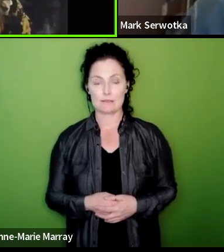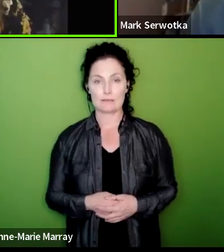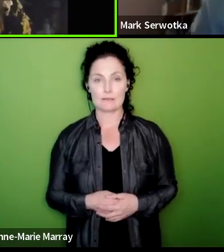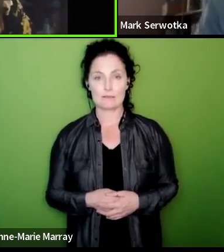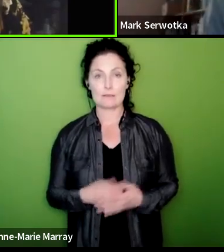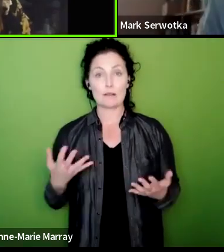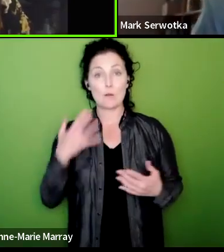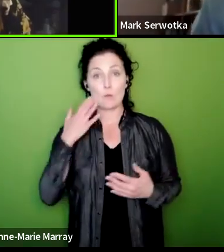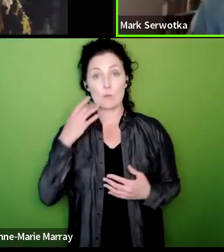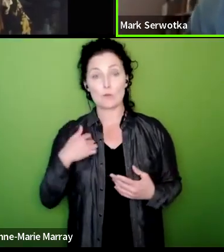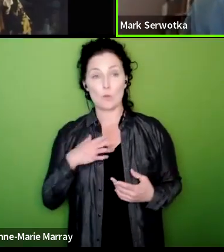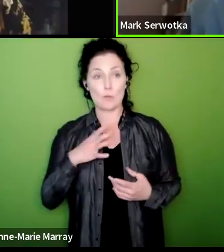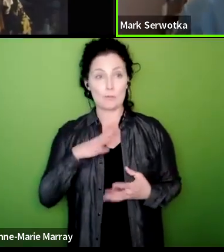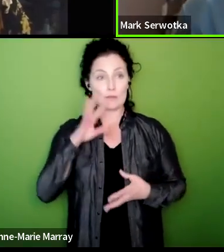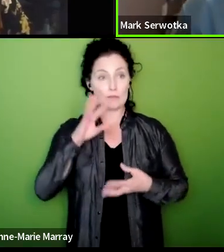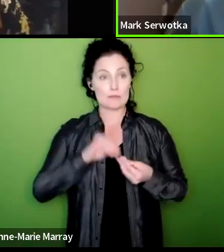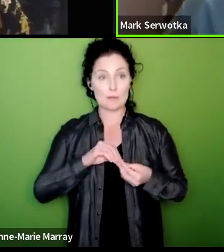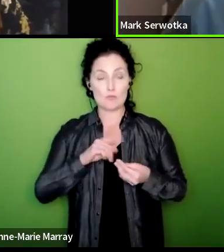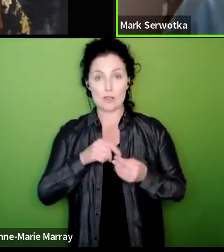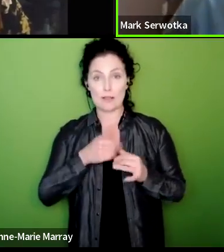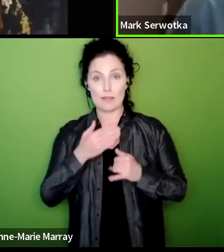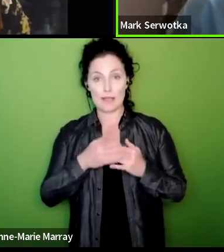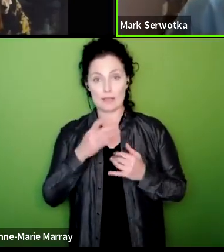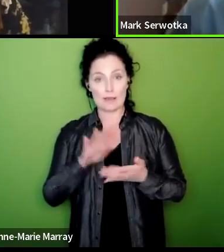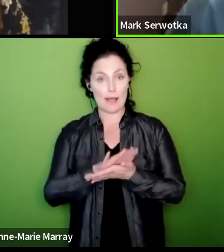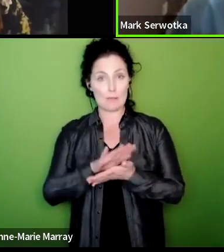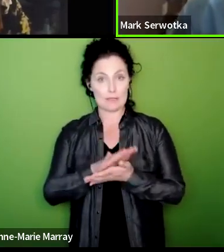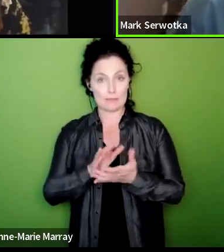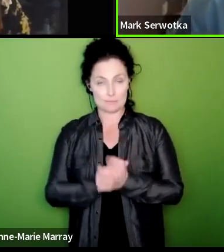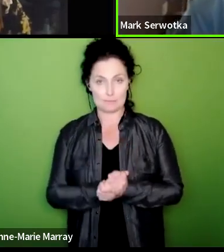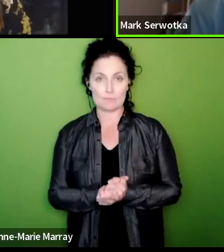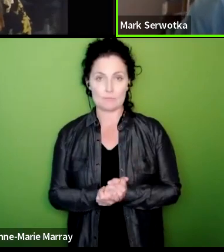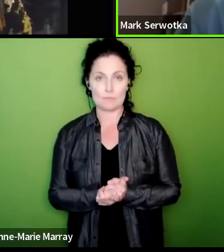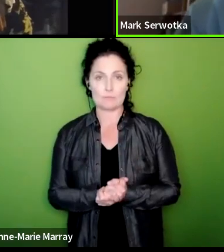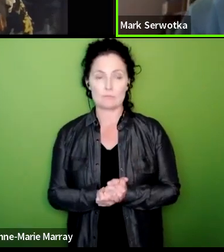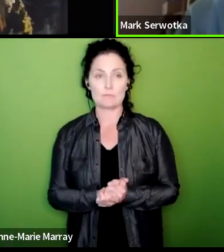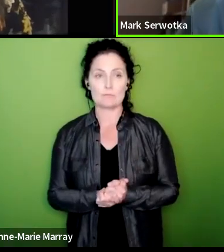you want me to come in and sum up at the end which I'm happy too so in in terms of and I just want to